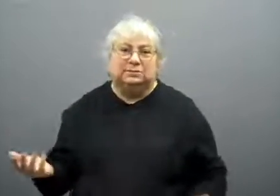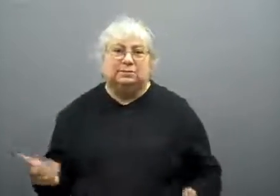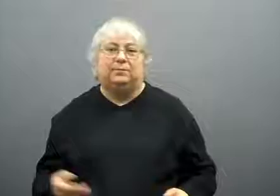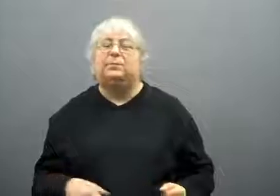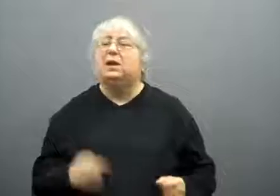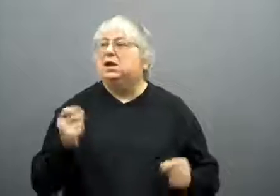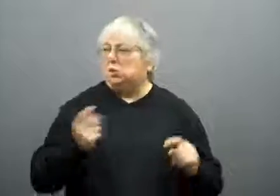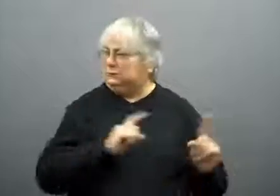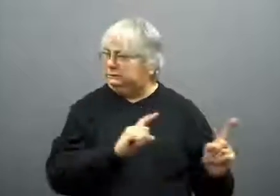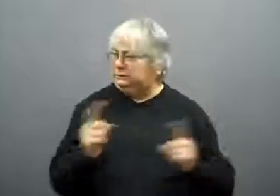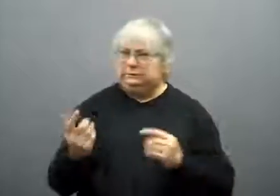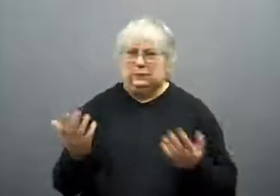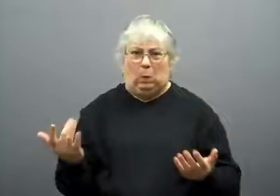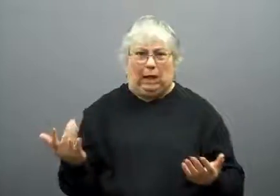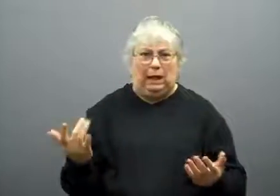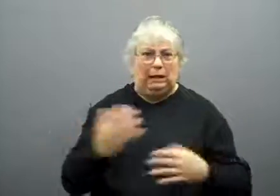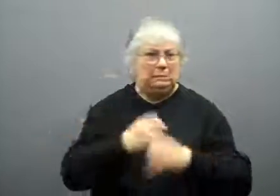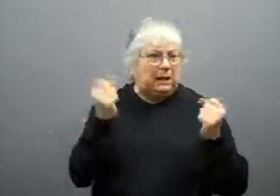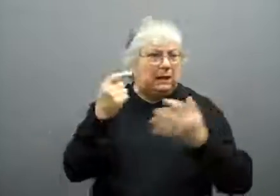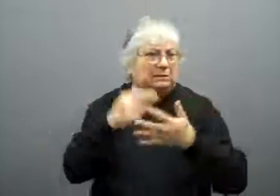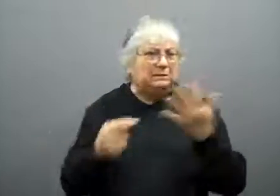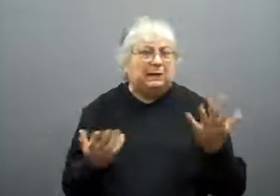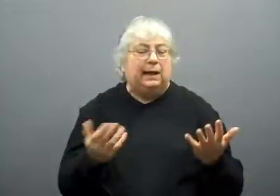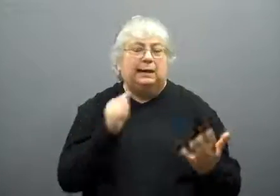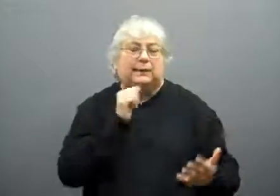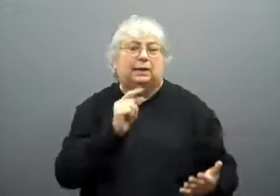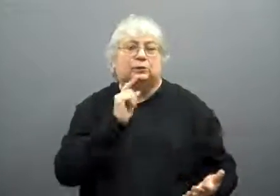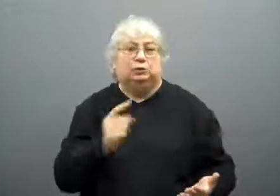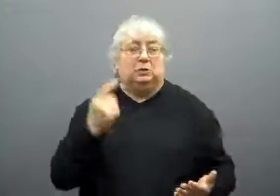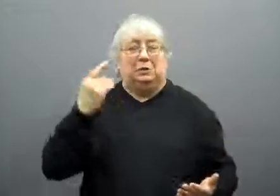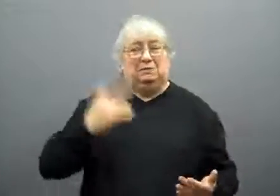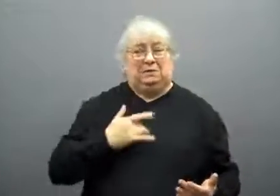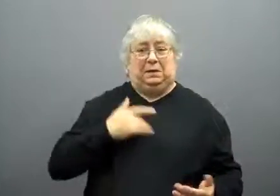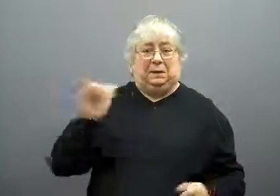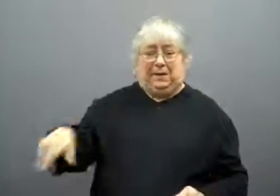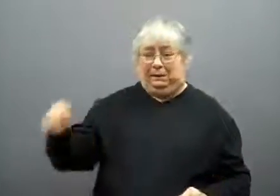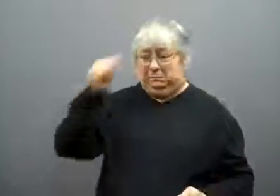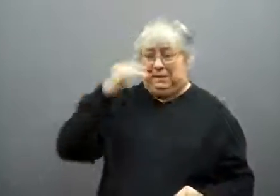The motive for the bombing hasn't been determined yet.